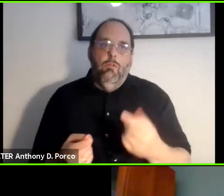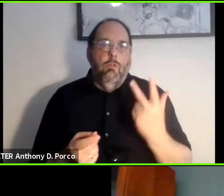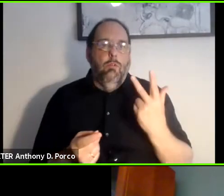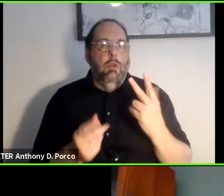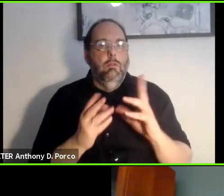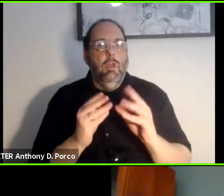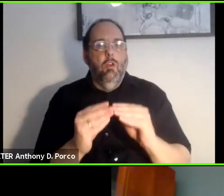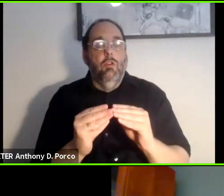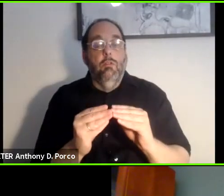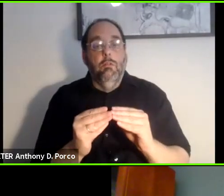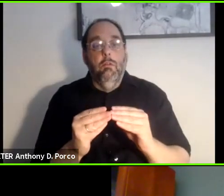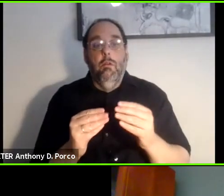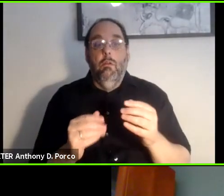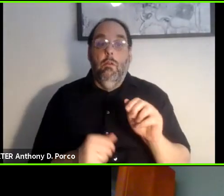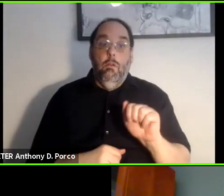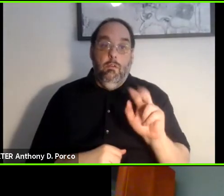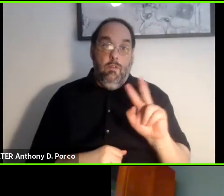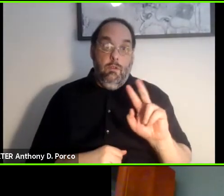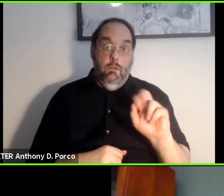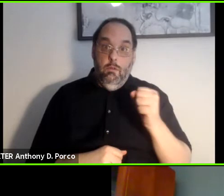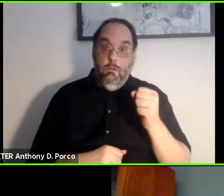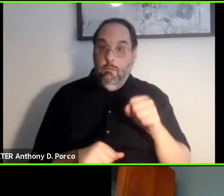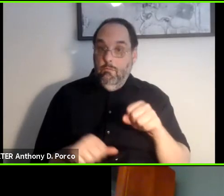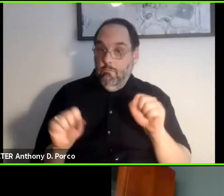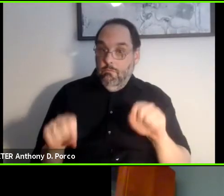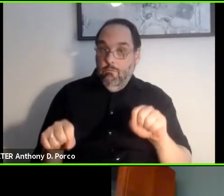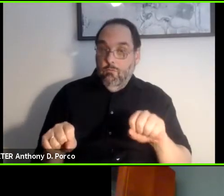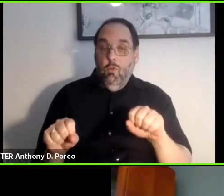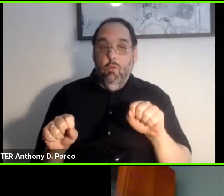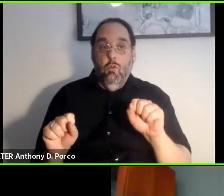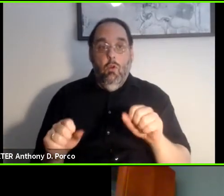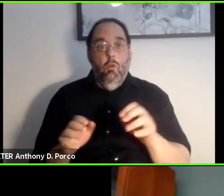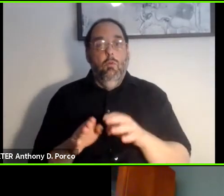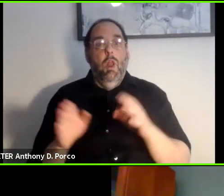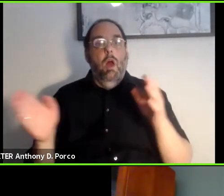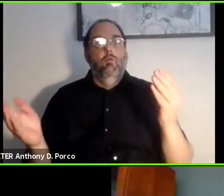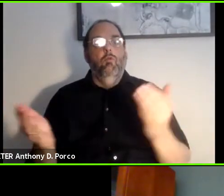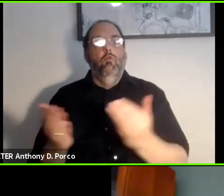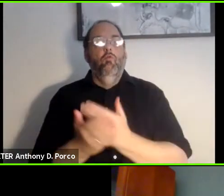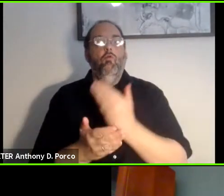Autonomous vehicles have the potential to open up a whole new world of travel